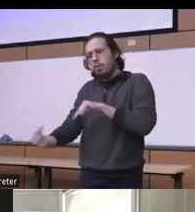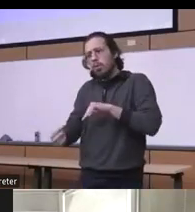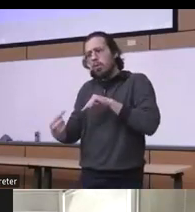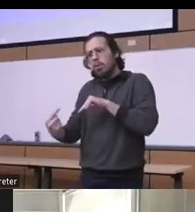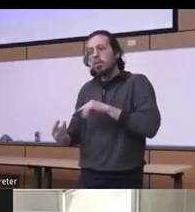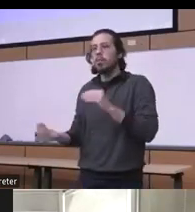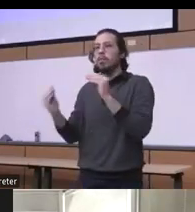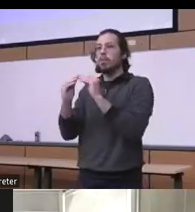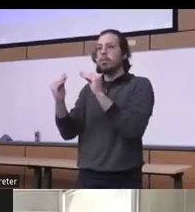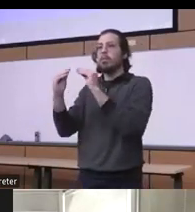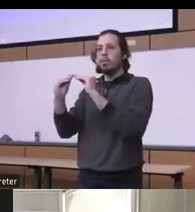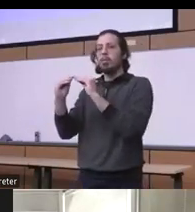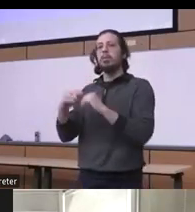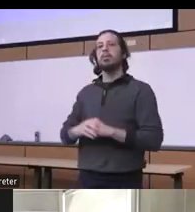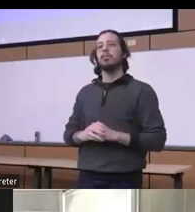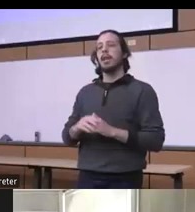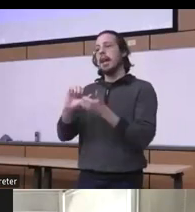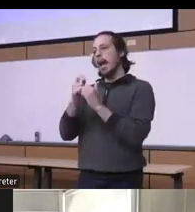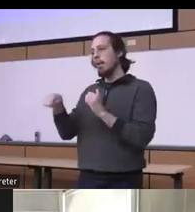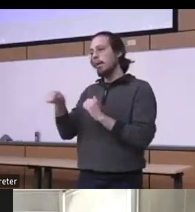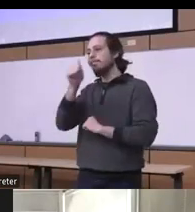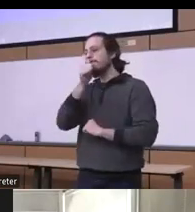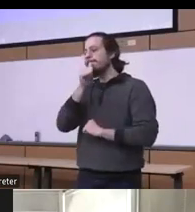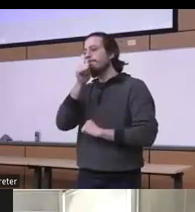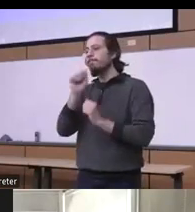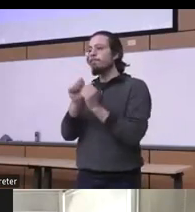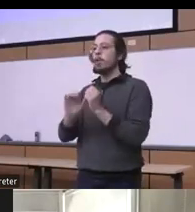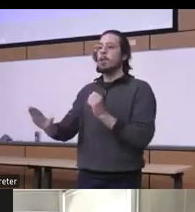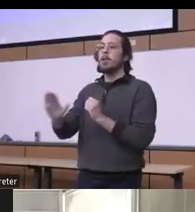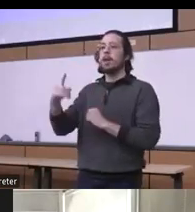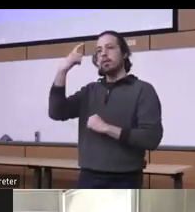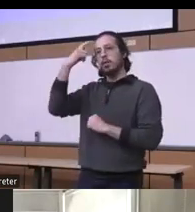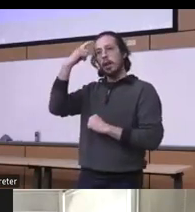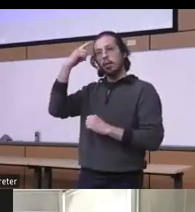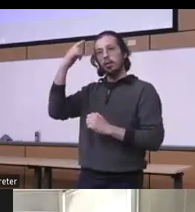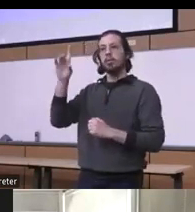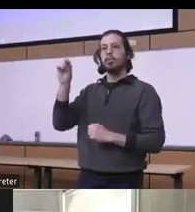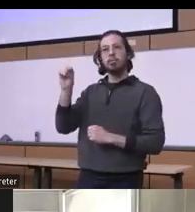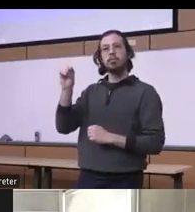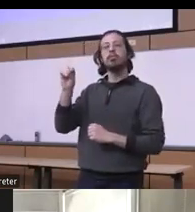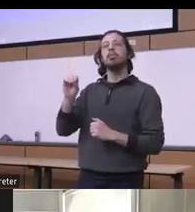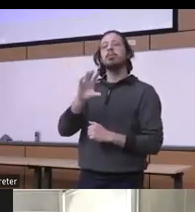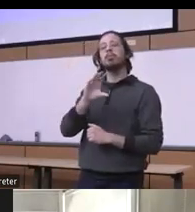with coping with their psychiatric illness and uh even we're seeing worsening of the substance use